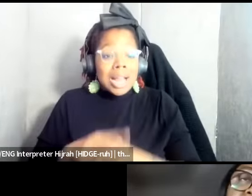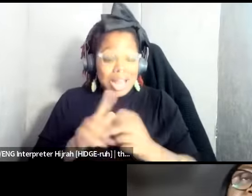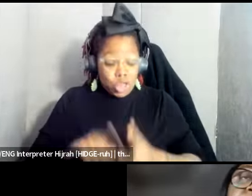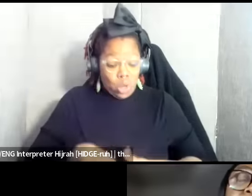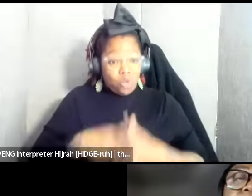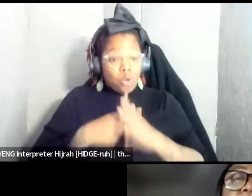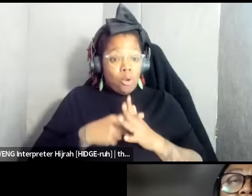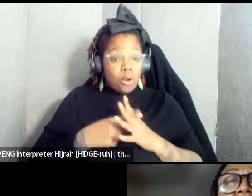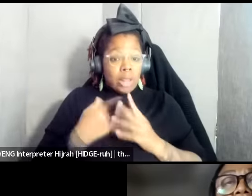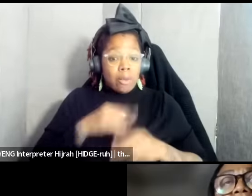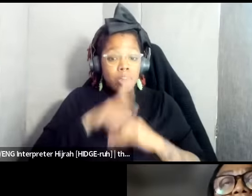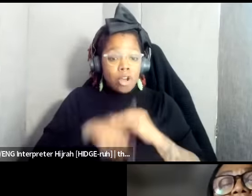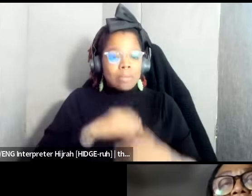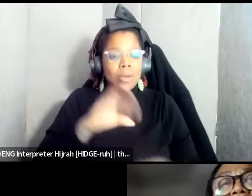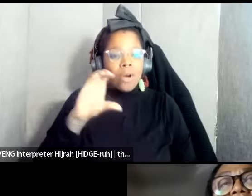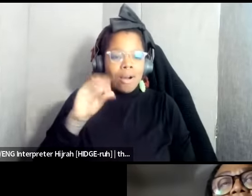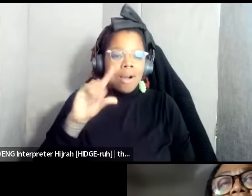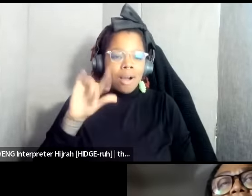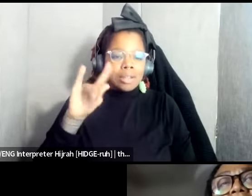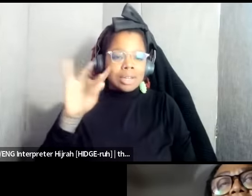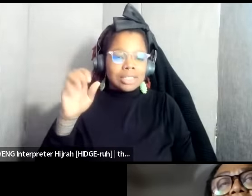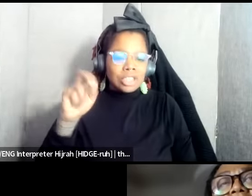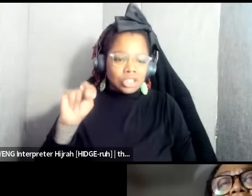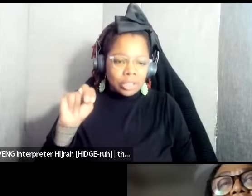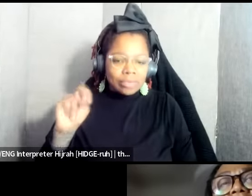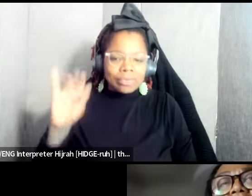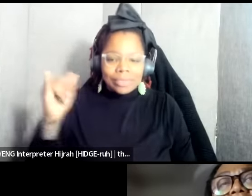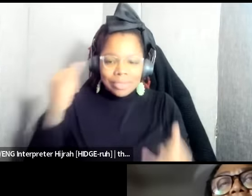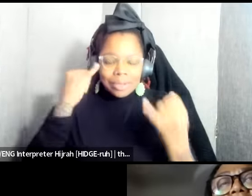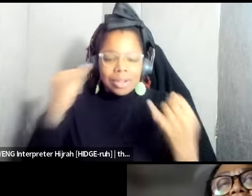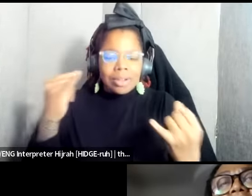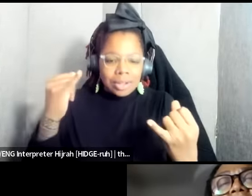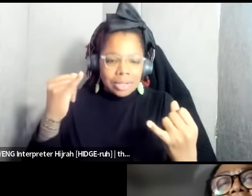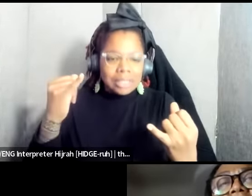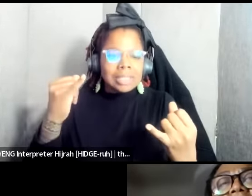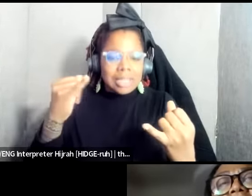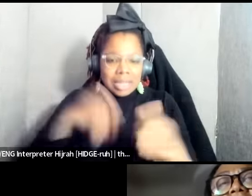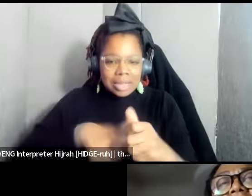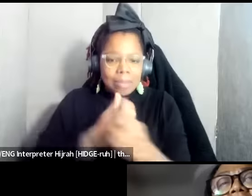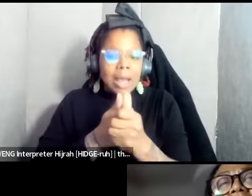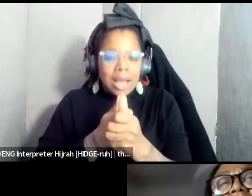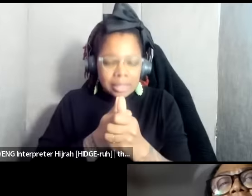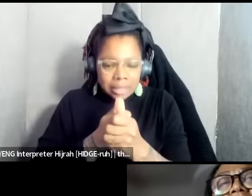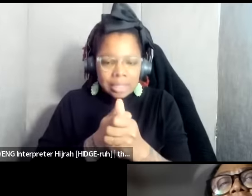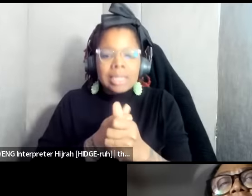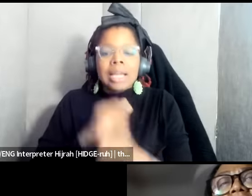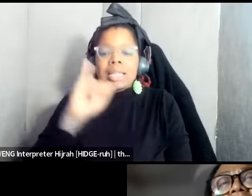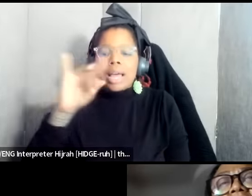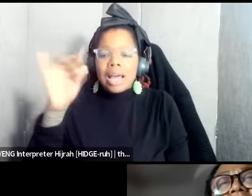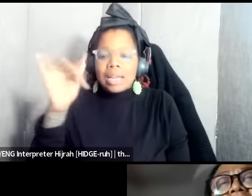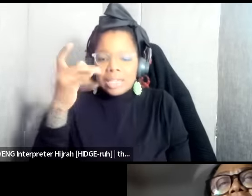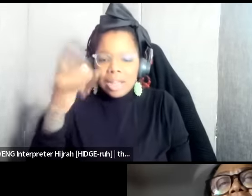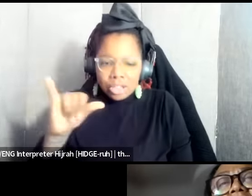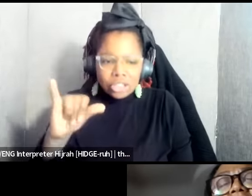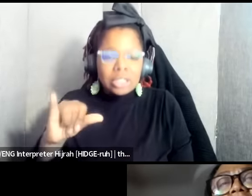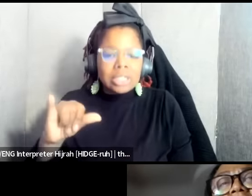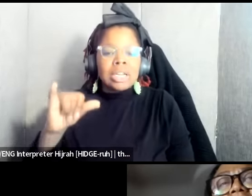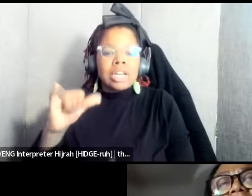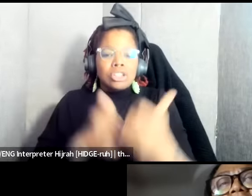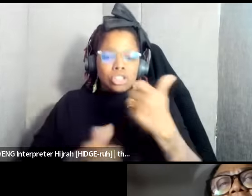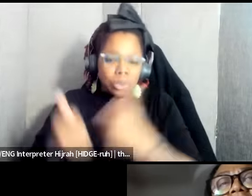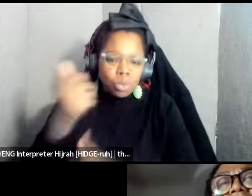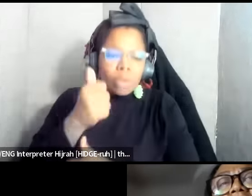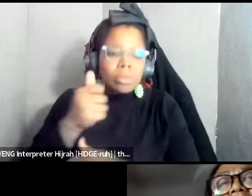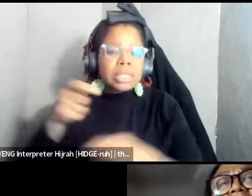is colonization it's the idea that's backed by an ideology of Supremacy and dominance that folks